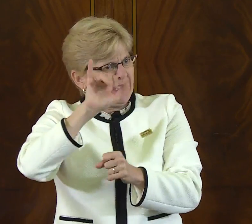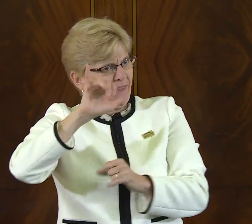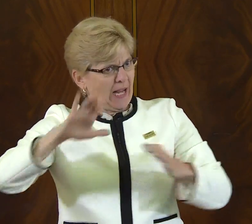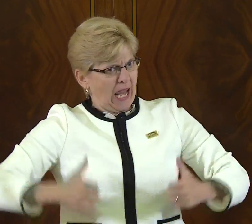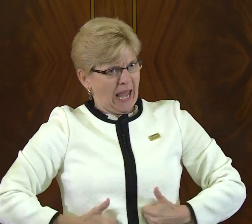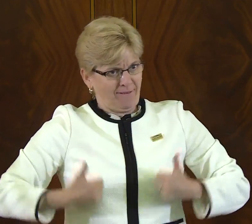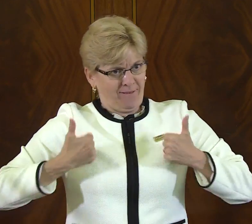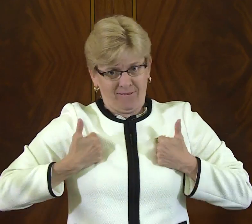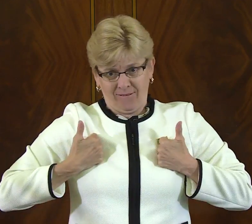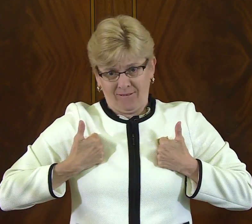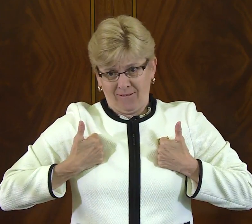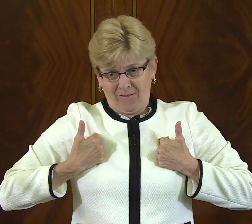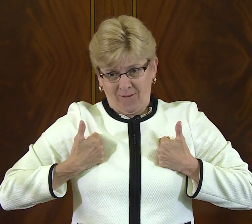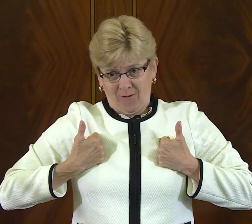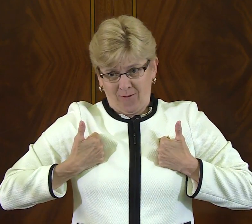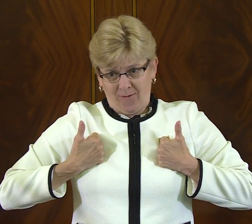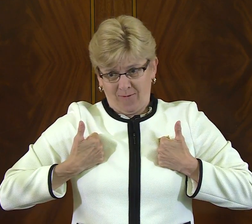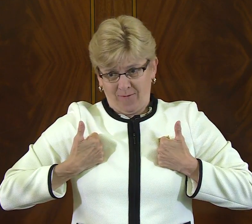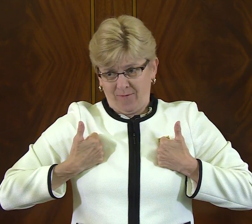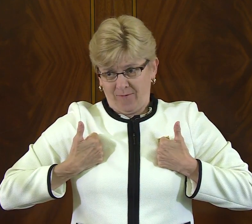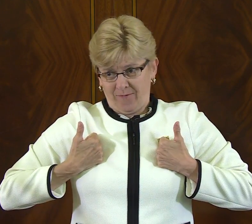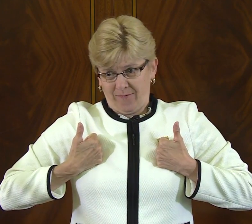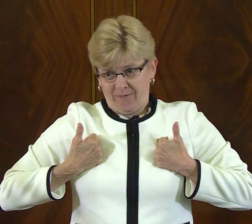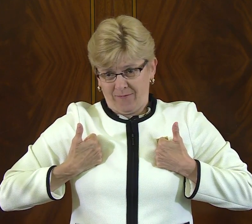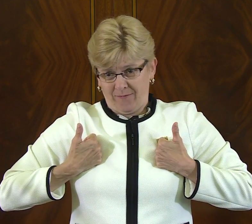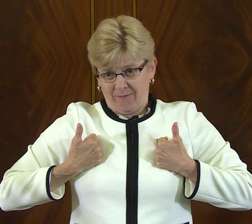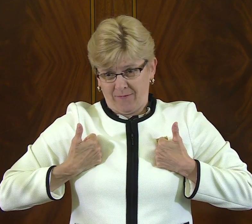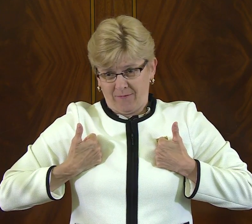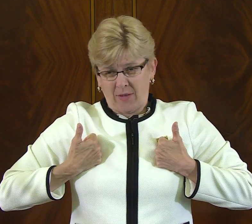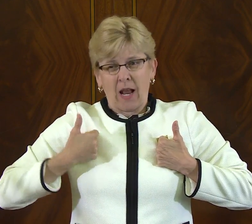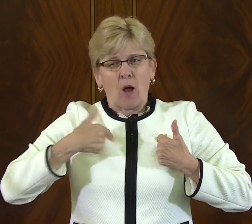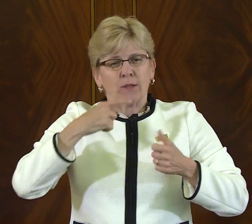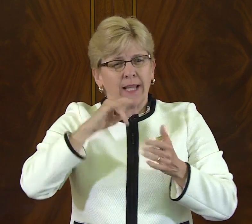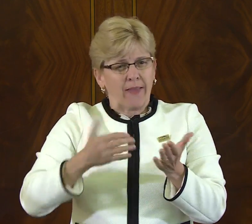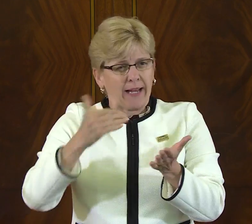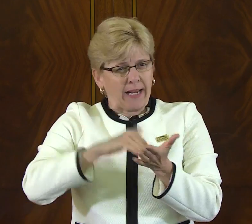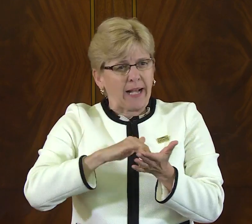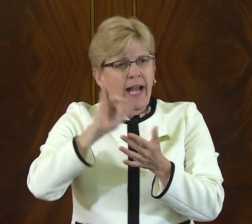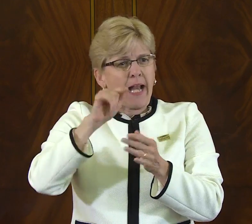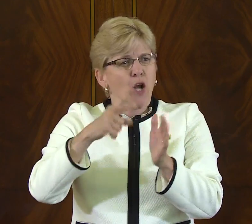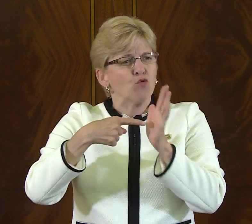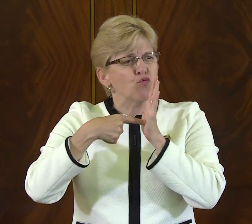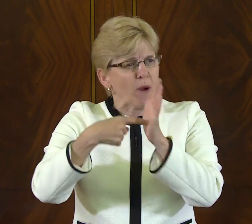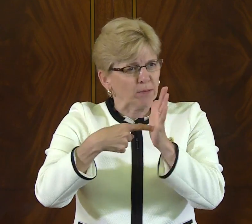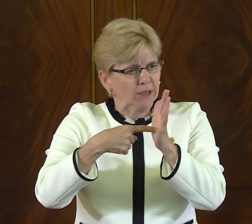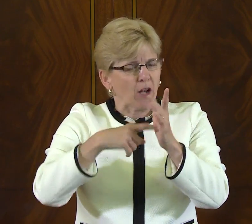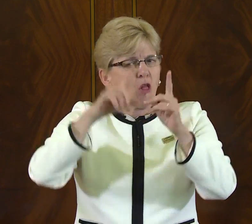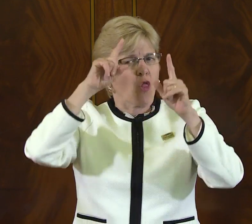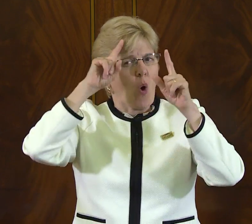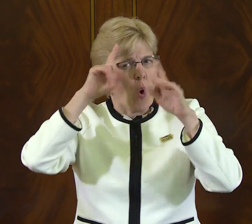the disabled wanted to be able to be part of a civic life around them, and that hope was made possible through the ADA, and,